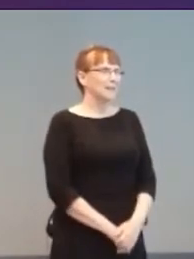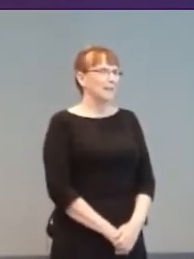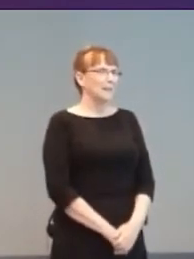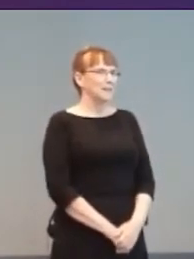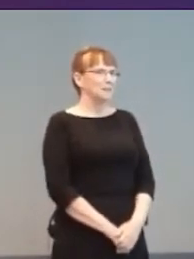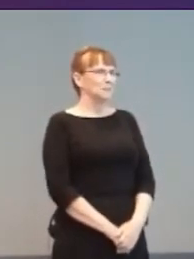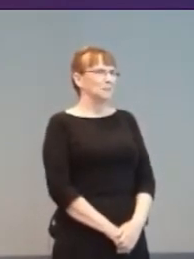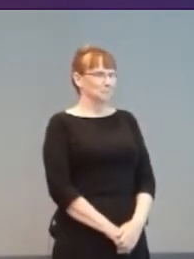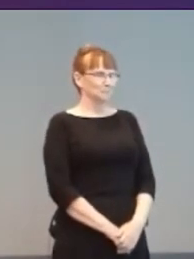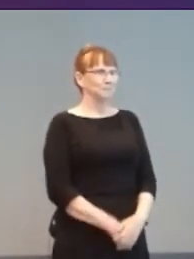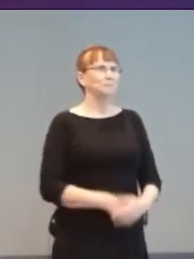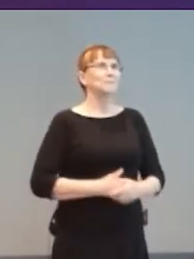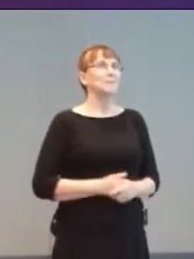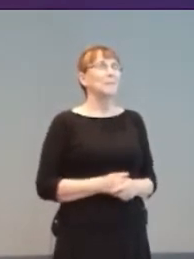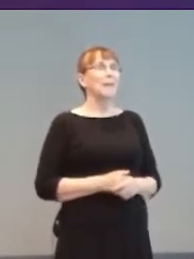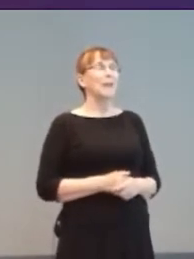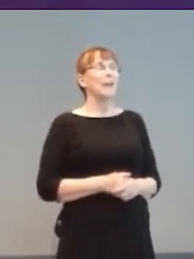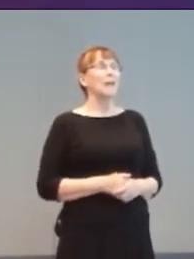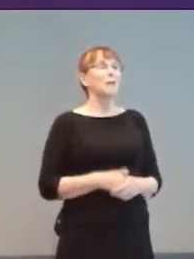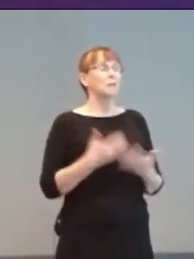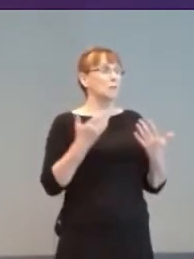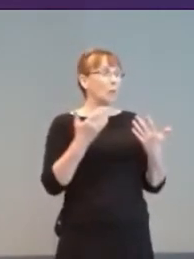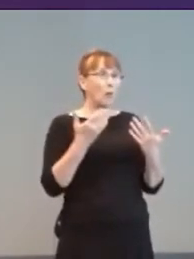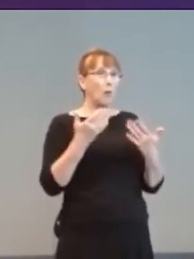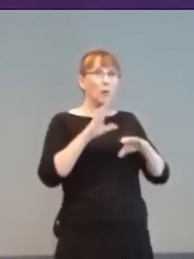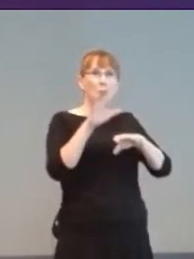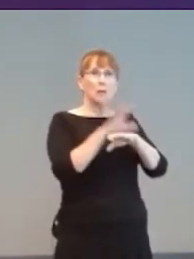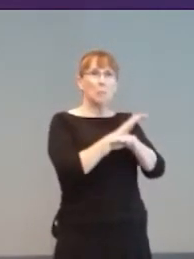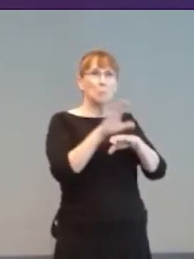As the computer revolution took hold in schools, homes and businesses,